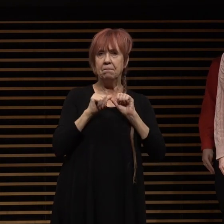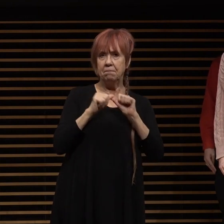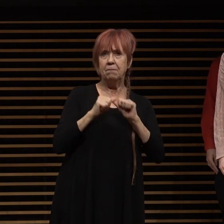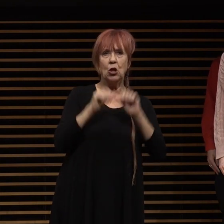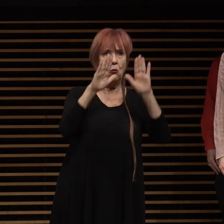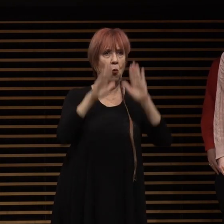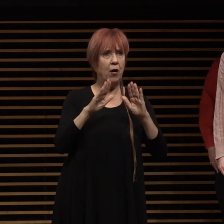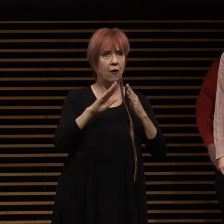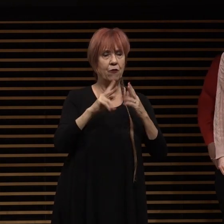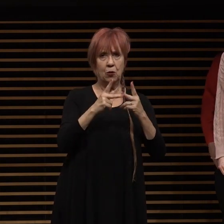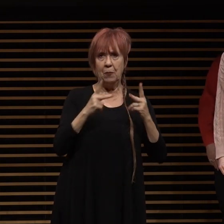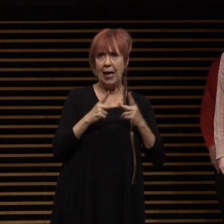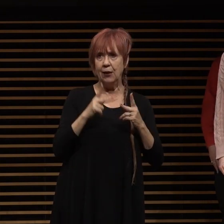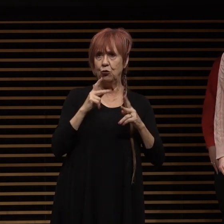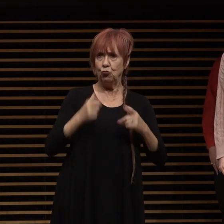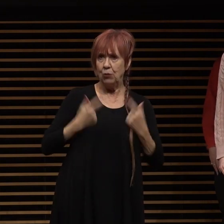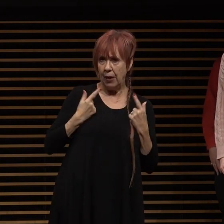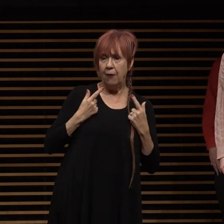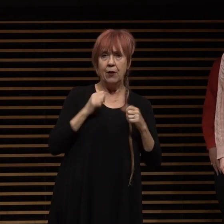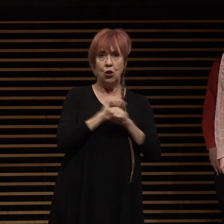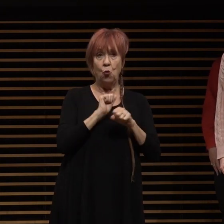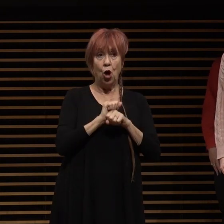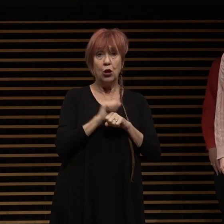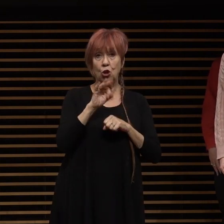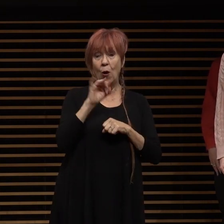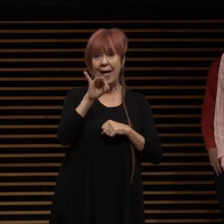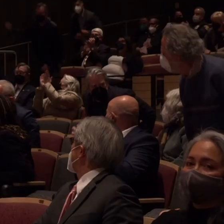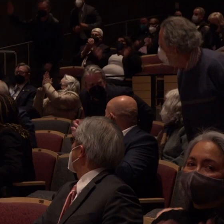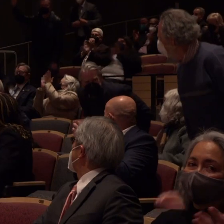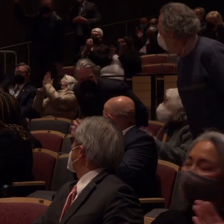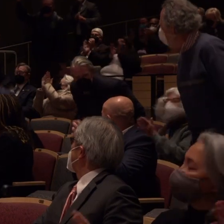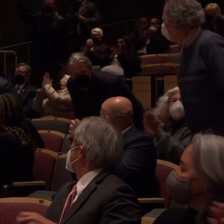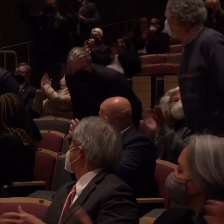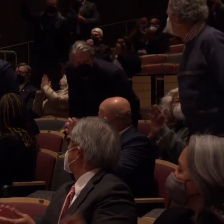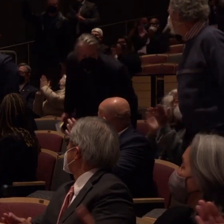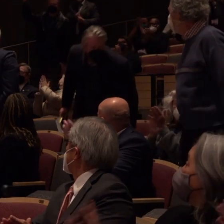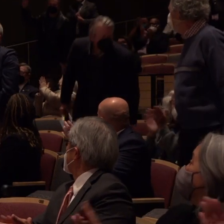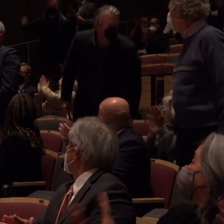commission or a committee could you please stand to be recognized